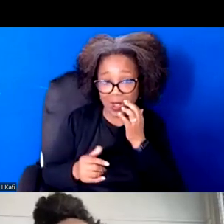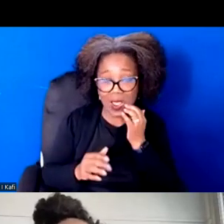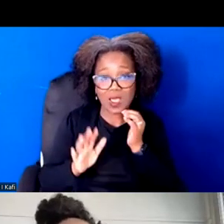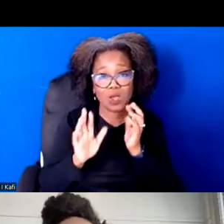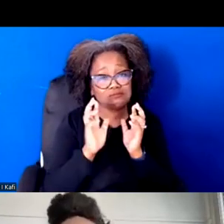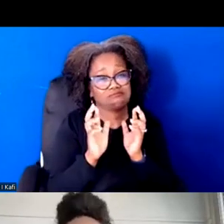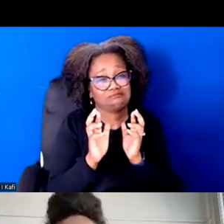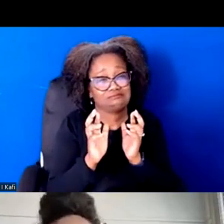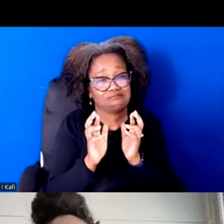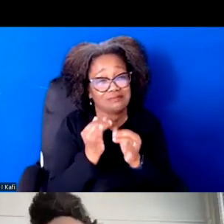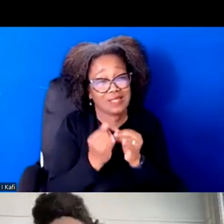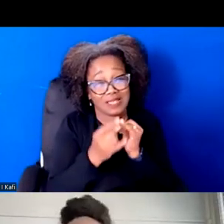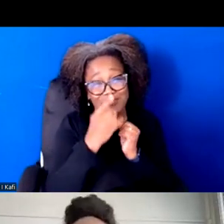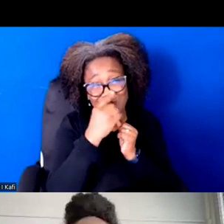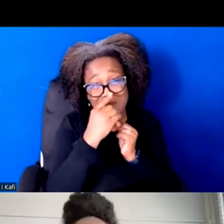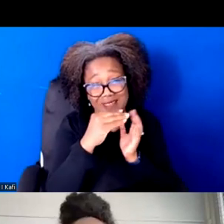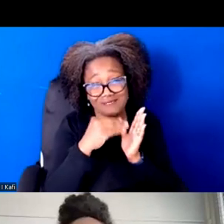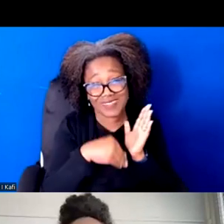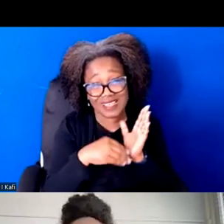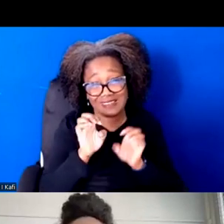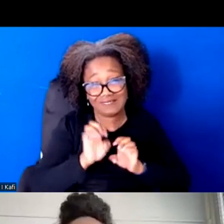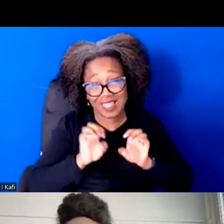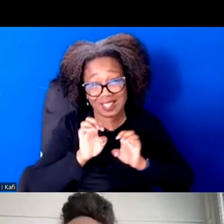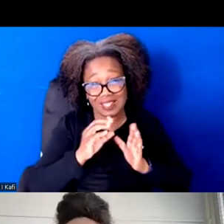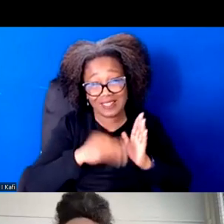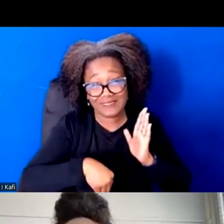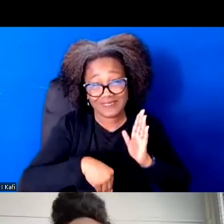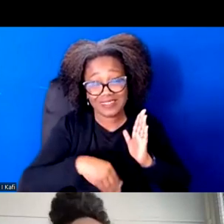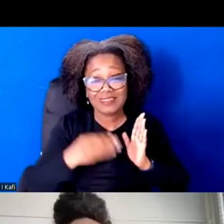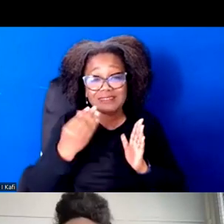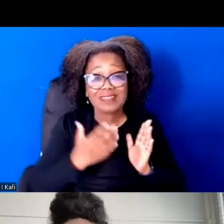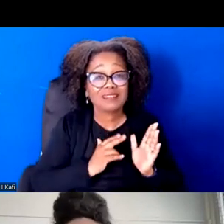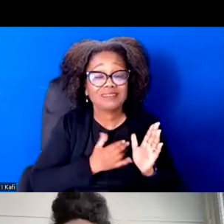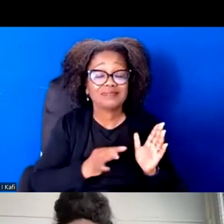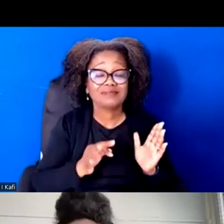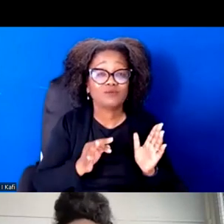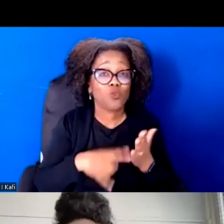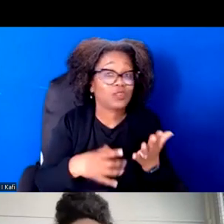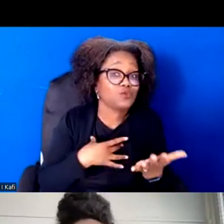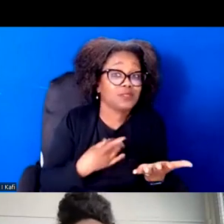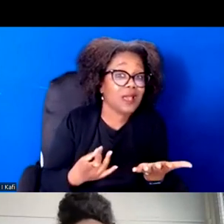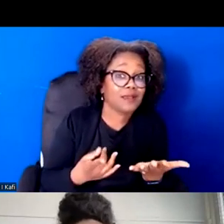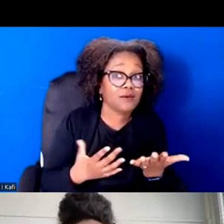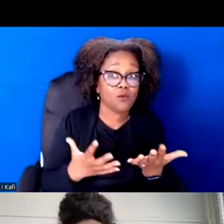Tell us, would you like to tell us what you want more of? We're experimenting. So always want to hear more.